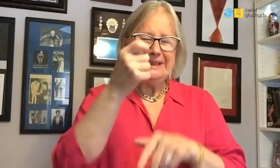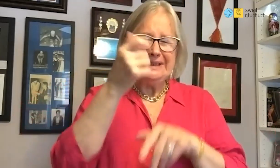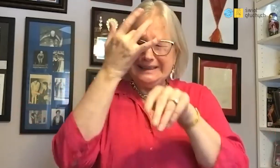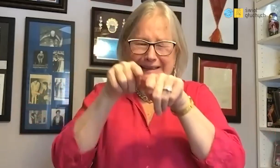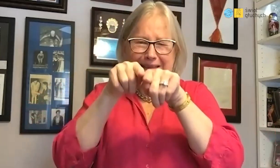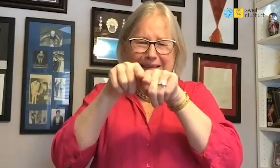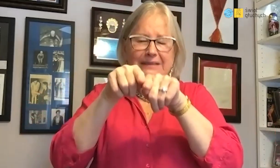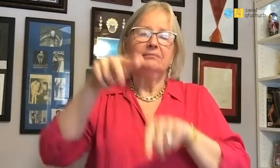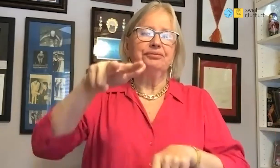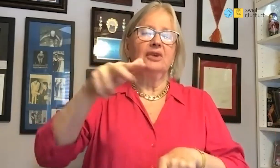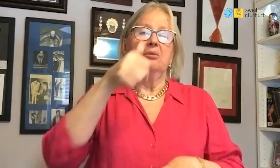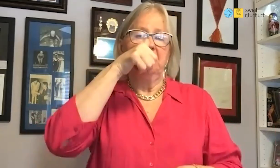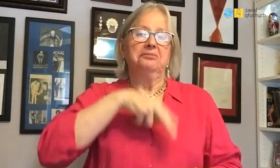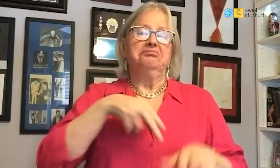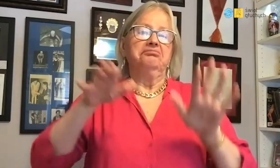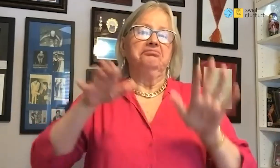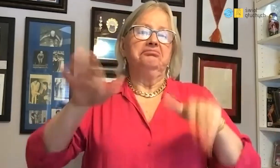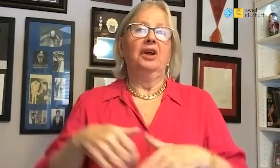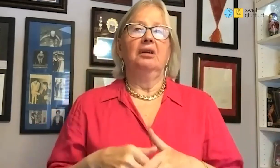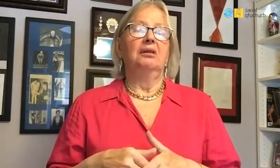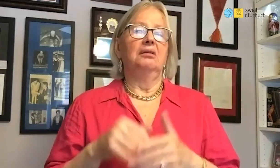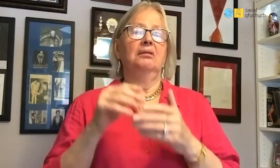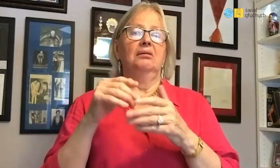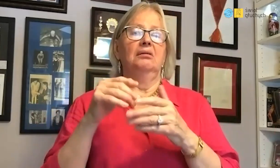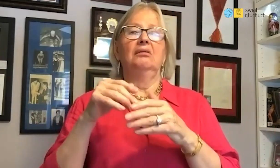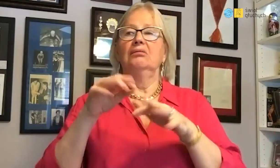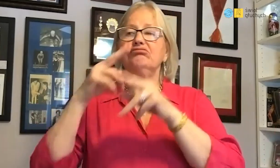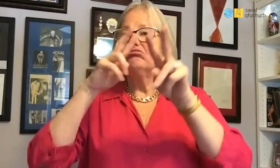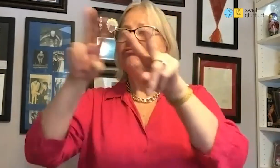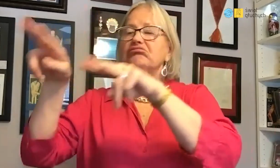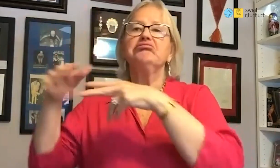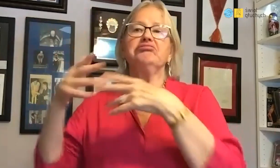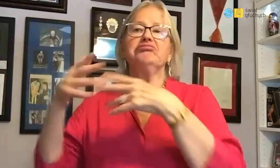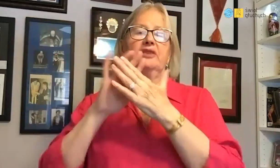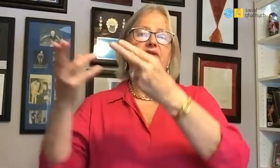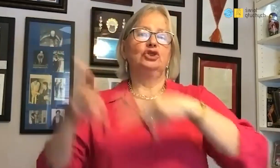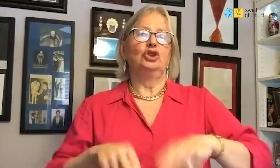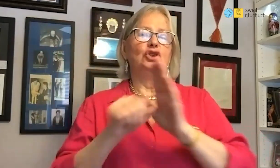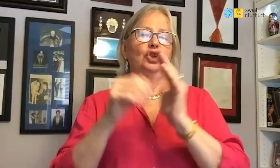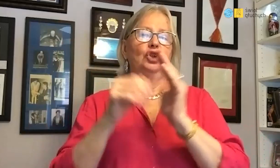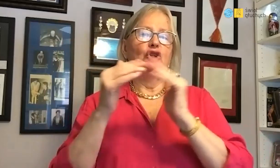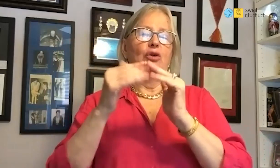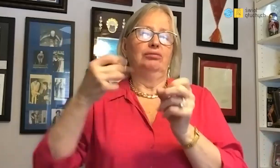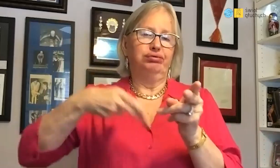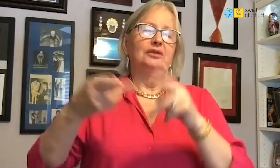As a team we took 3 a place that's good too. After the Olympics I got back home,